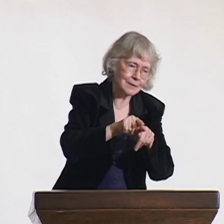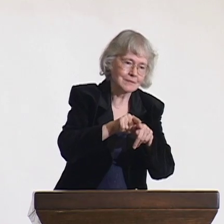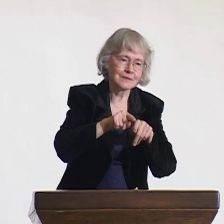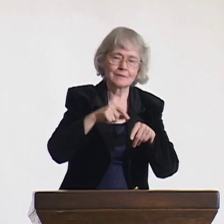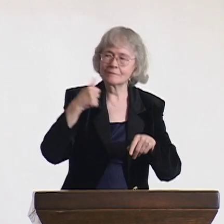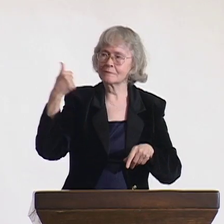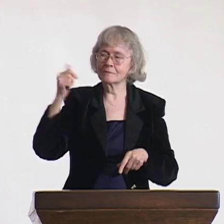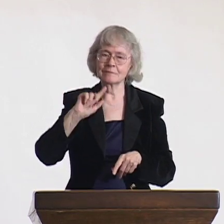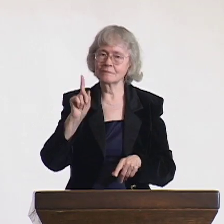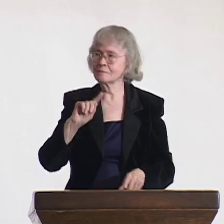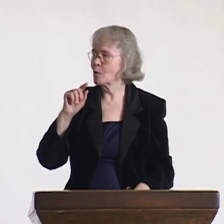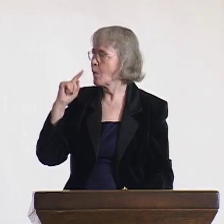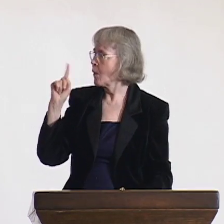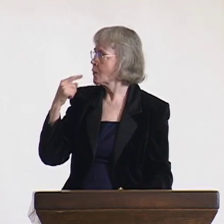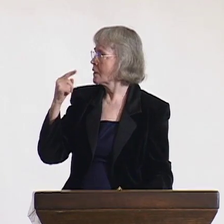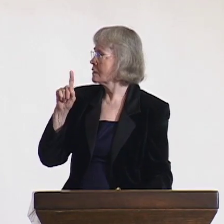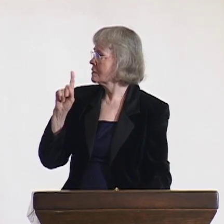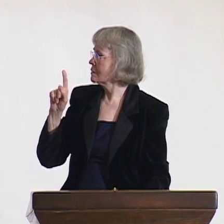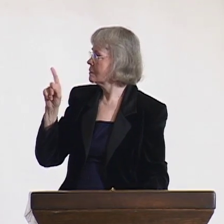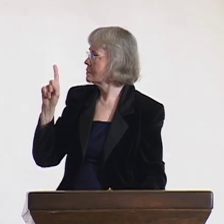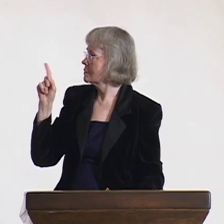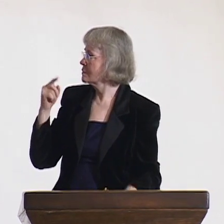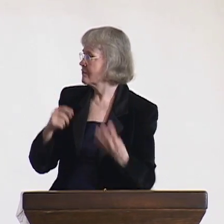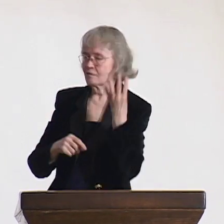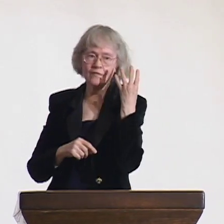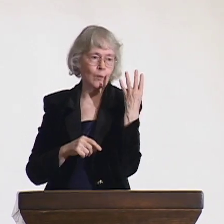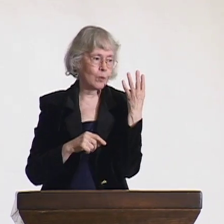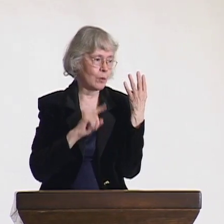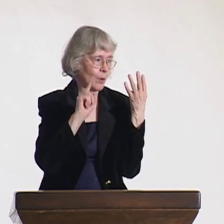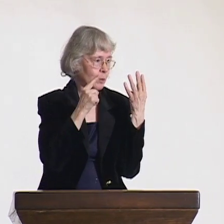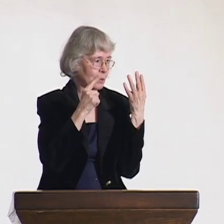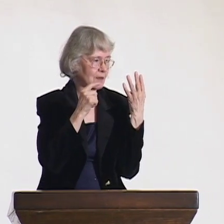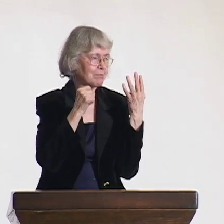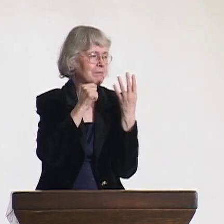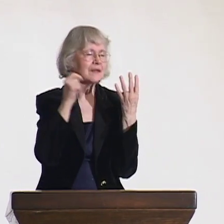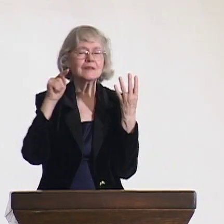As compared to Gallaudet and Jyvaskyla, there were long lines.